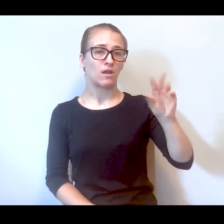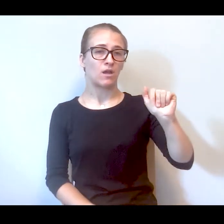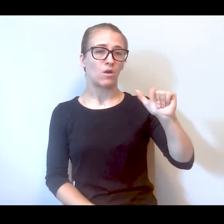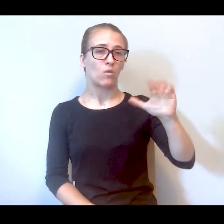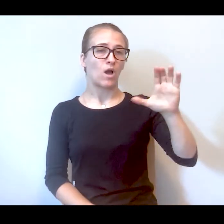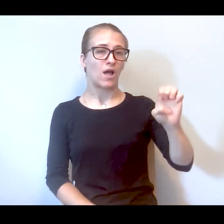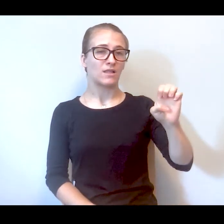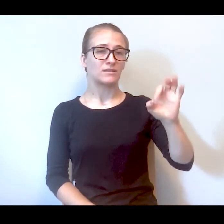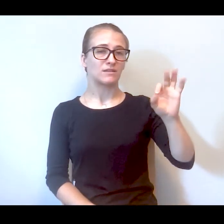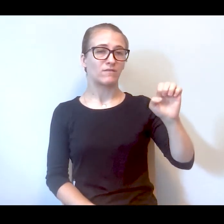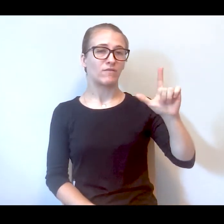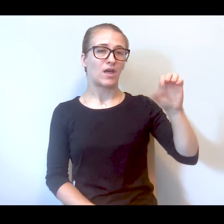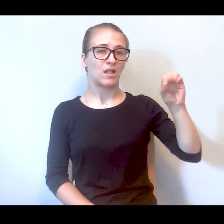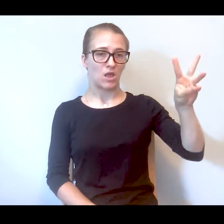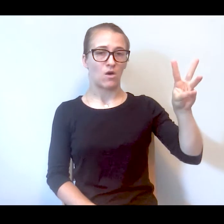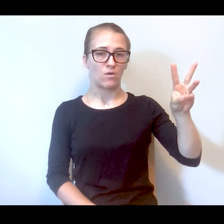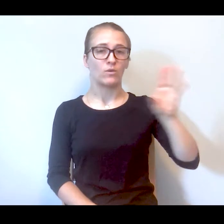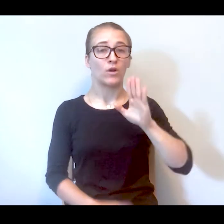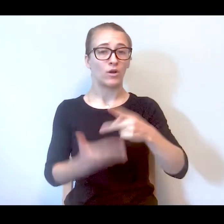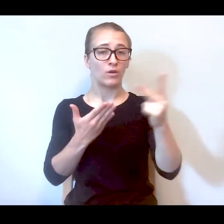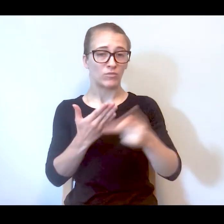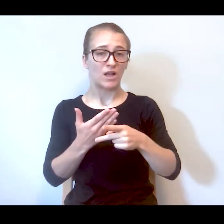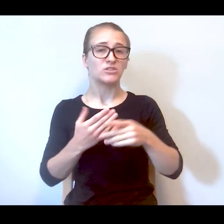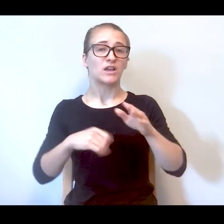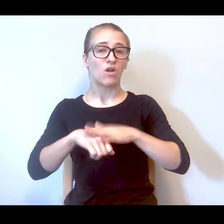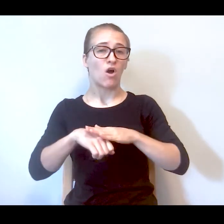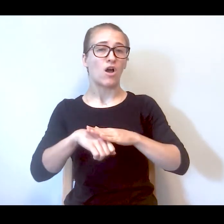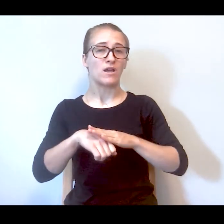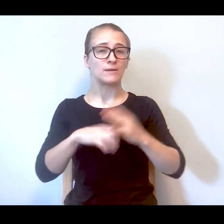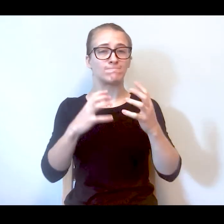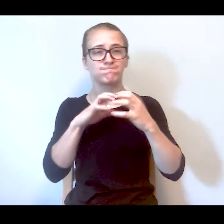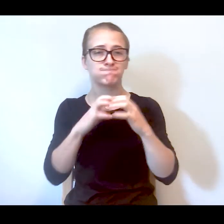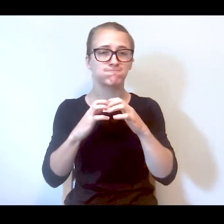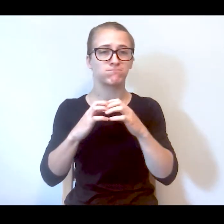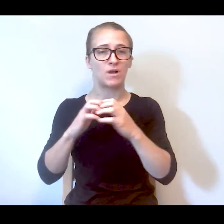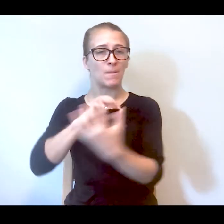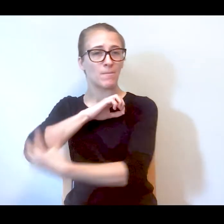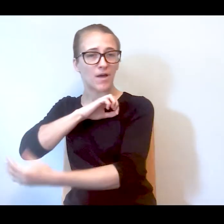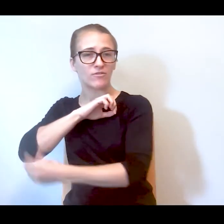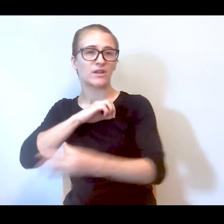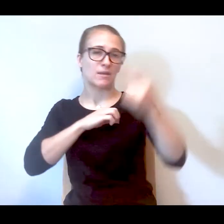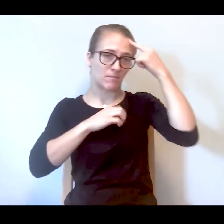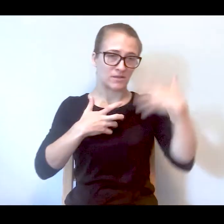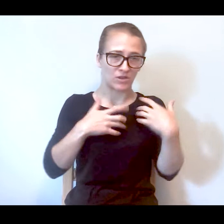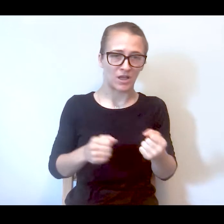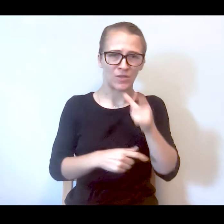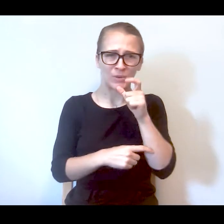Fellow at the University of Michigan. It was on the intersection of poverty and mental health. Who